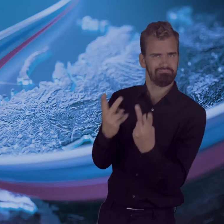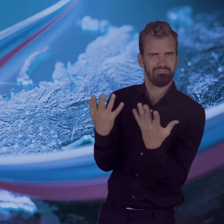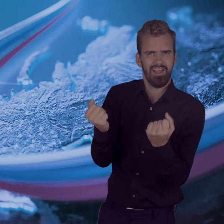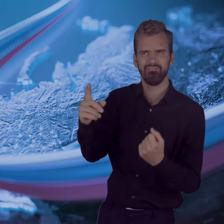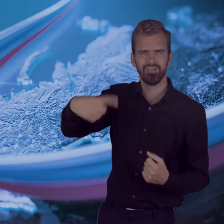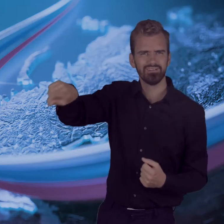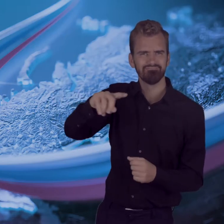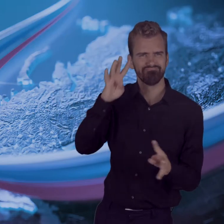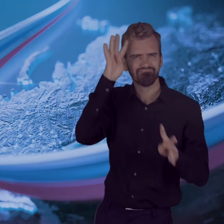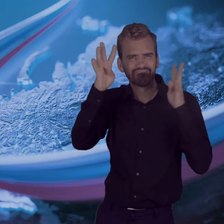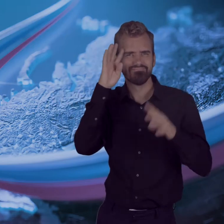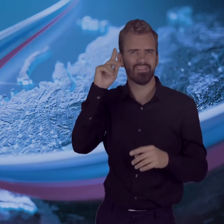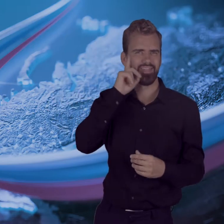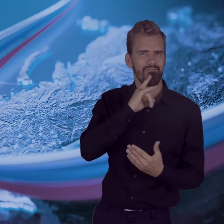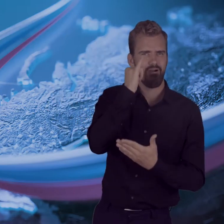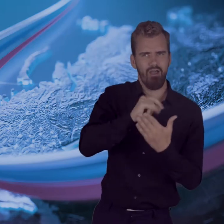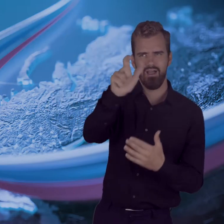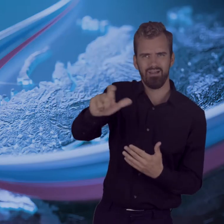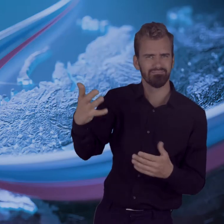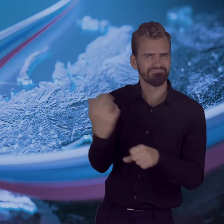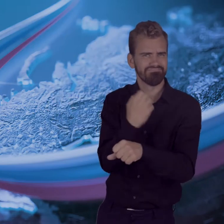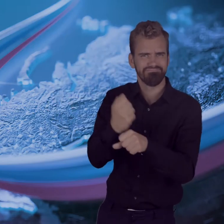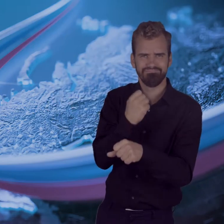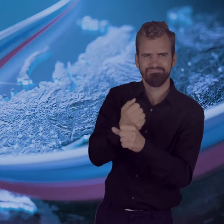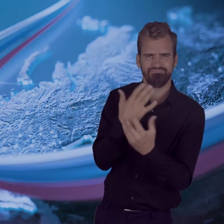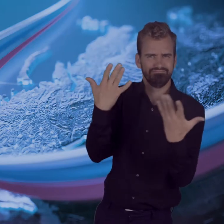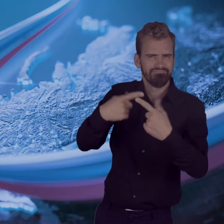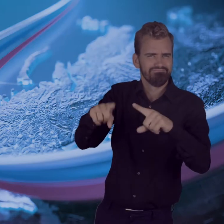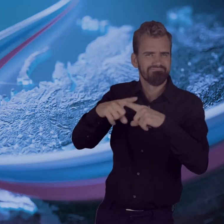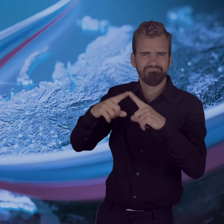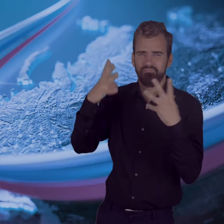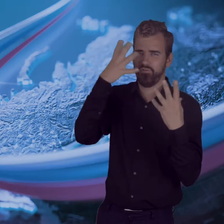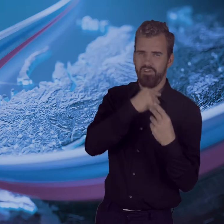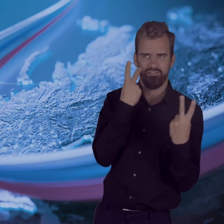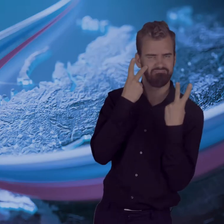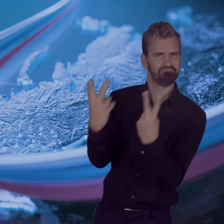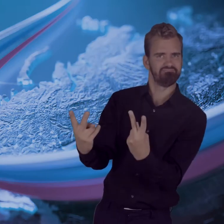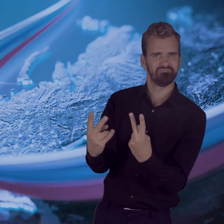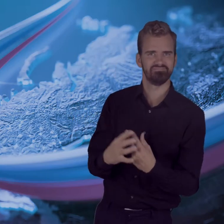to the creative achievements of the Deaf.